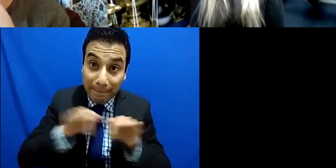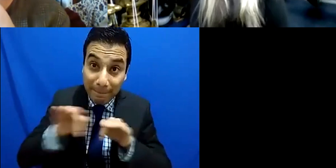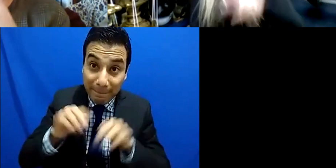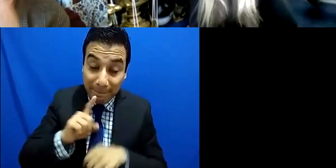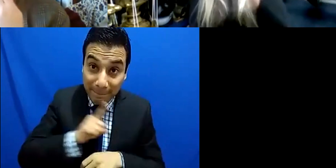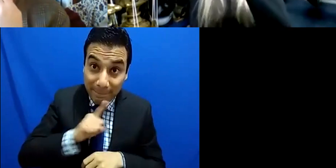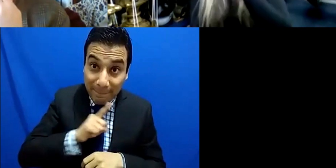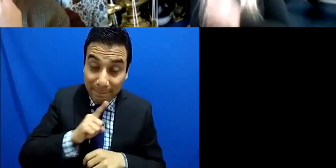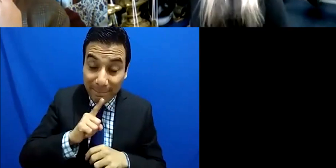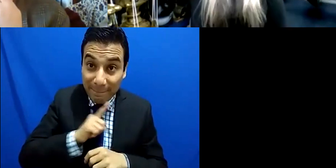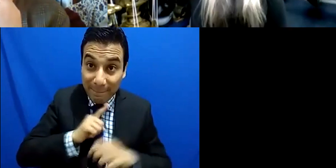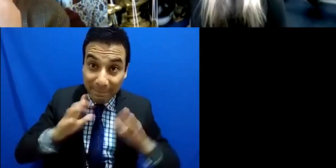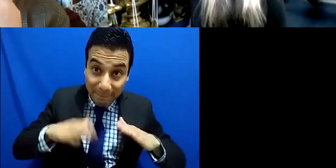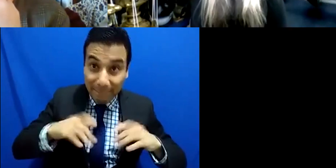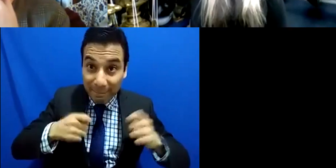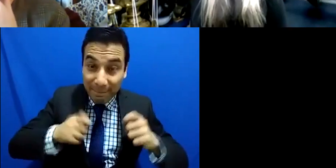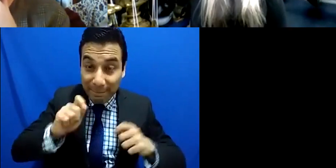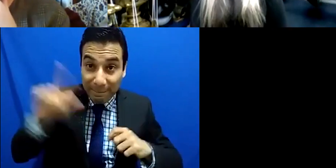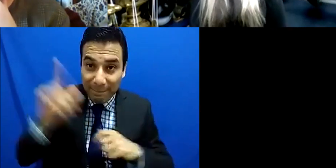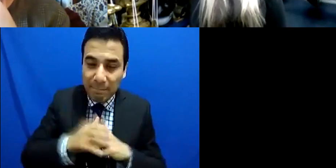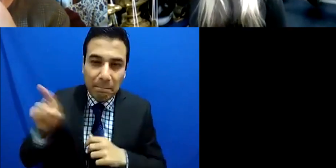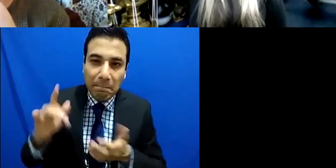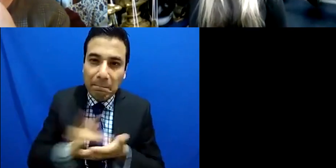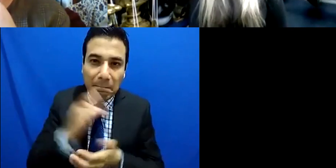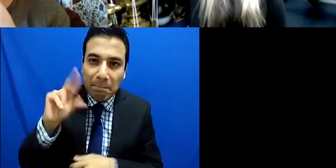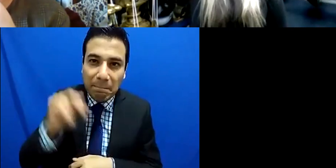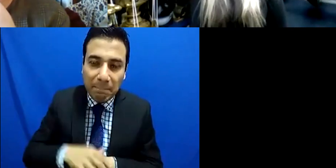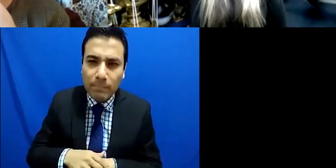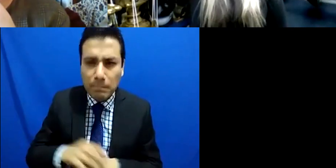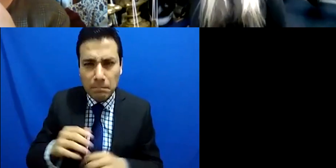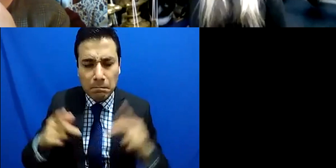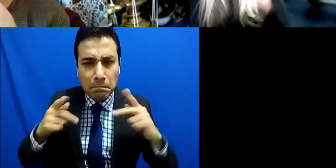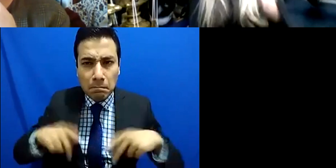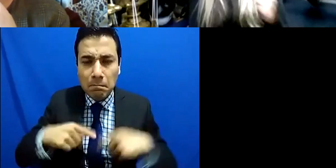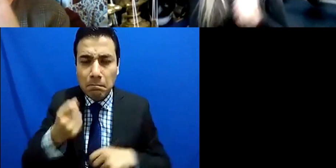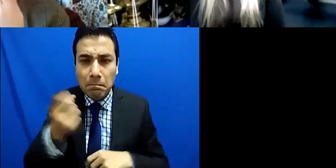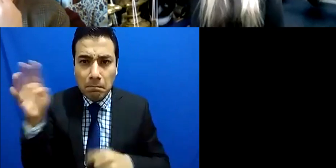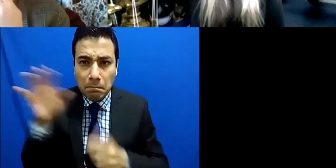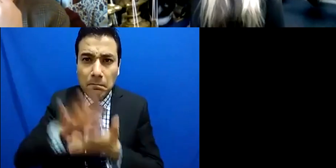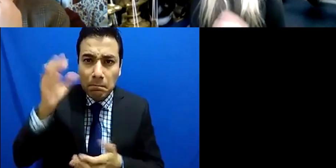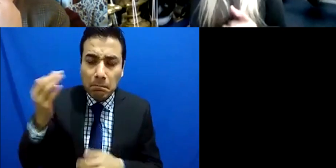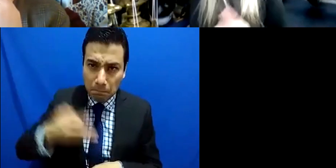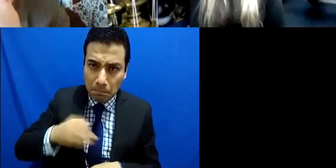I'd been accepted and you know they could see a person who was willing to work and and fit in